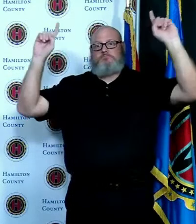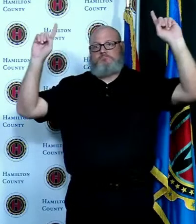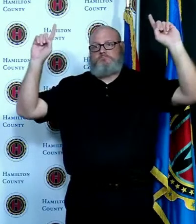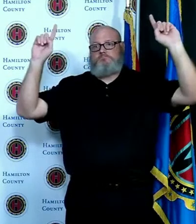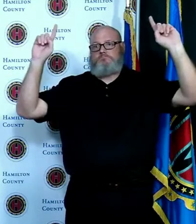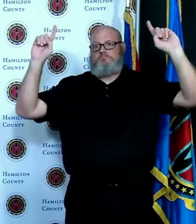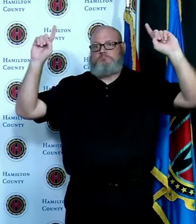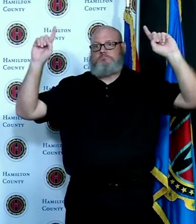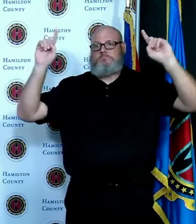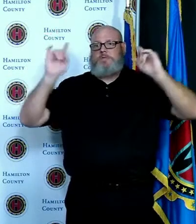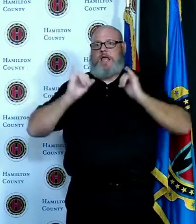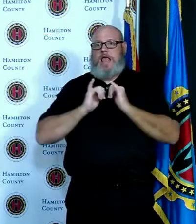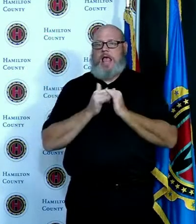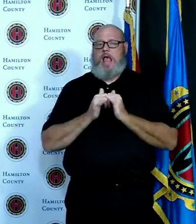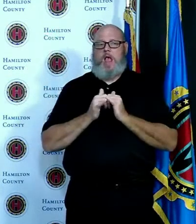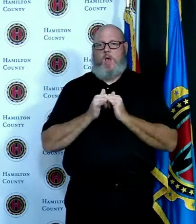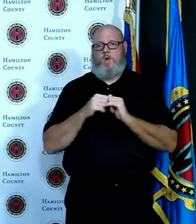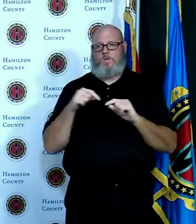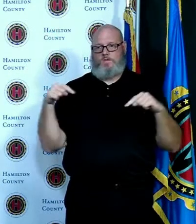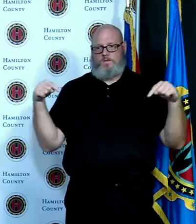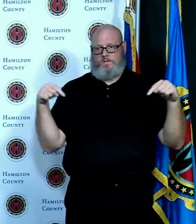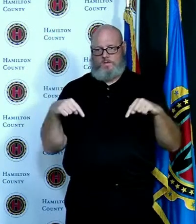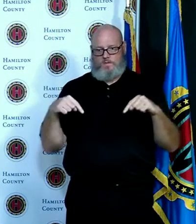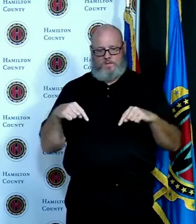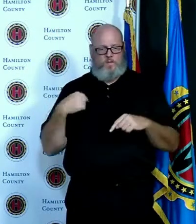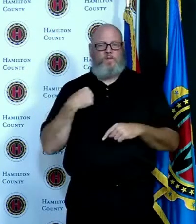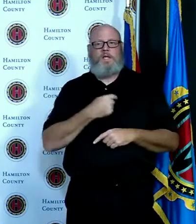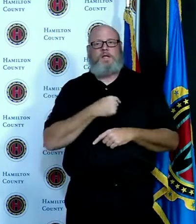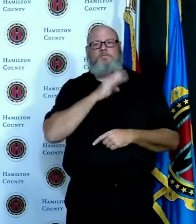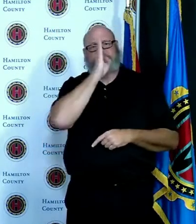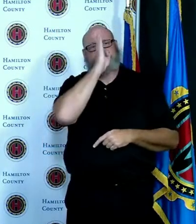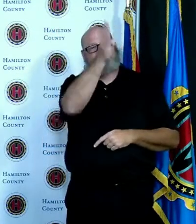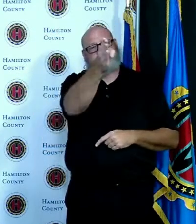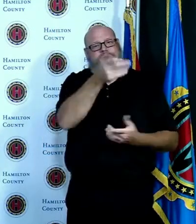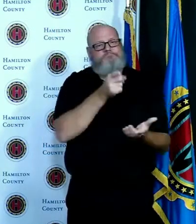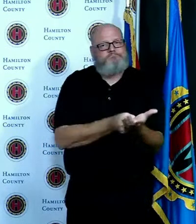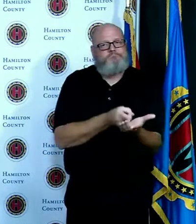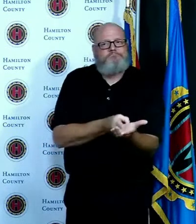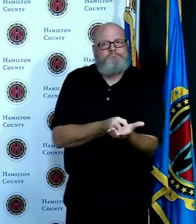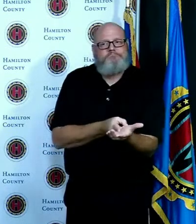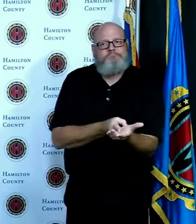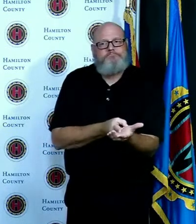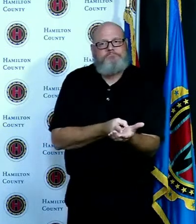one thing we talked about was you know remember that there are 49 jurisdictions in Hamilton County